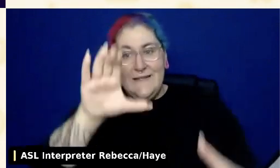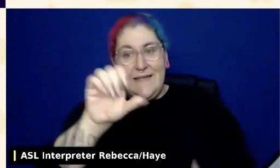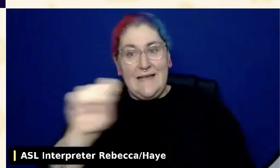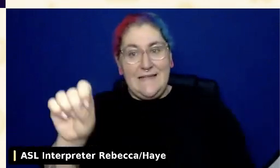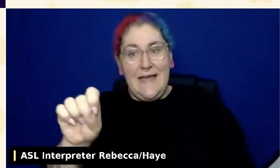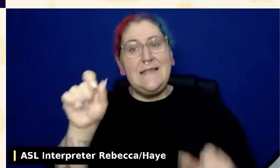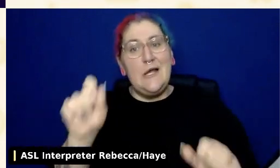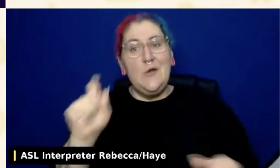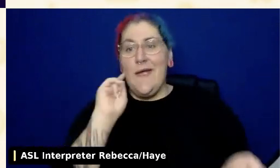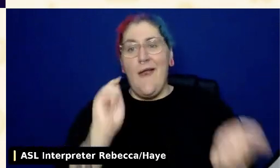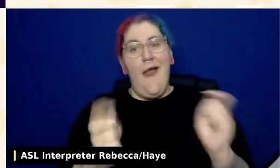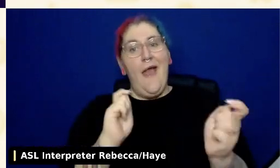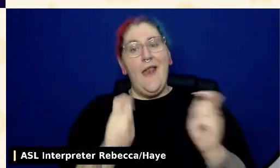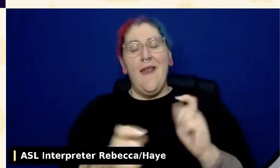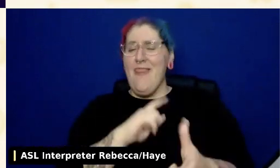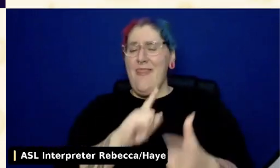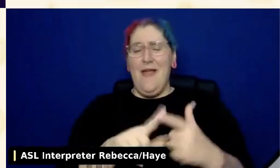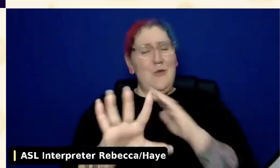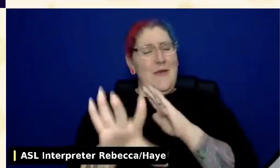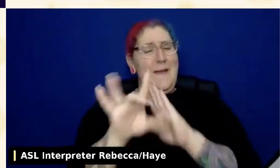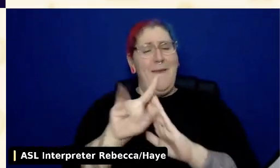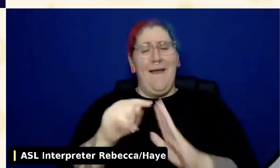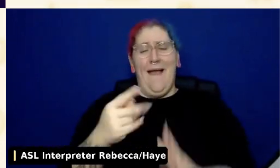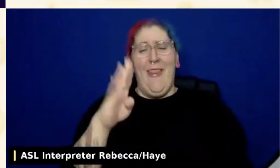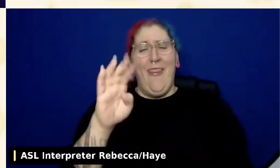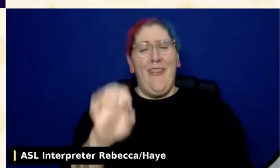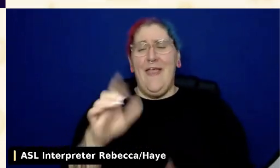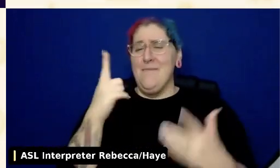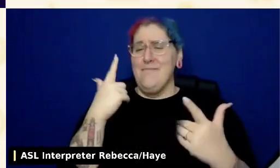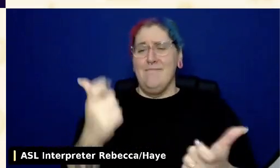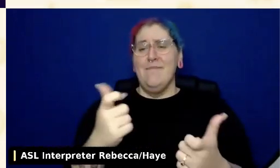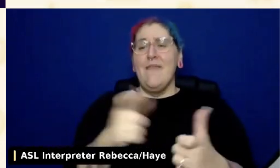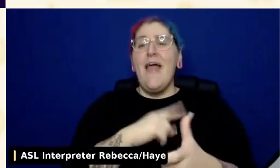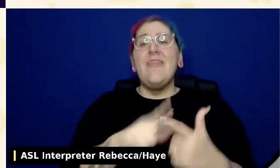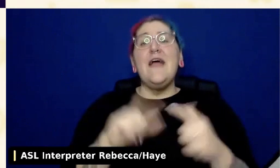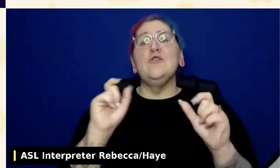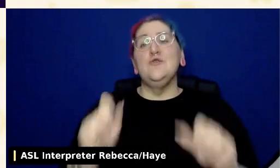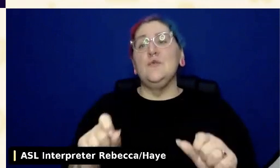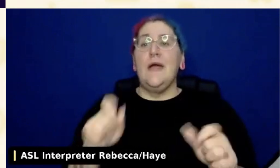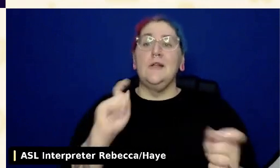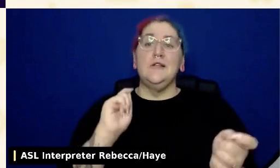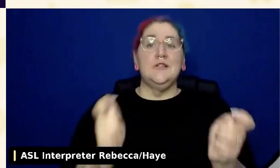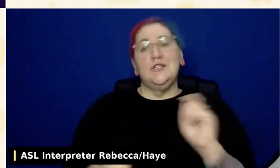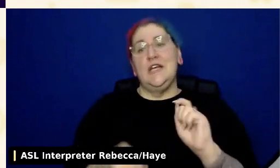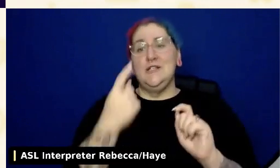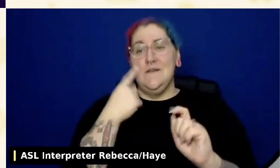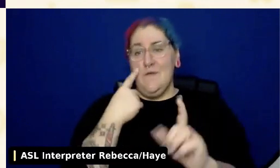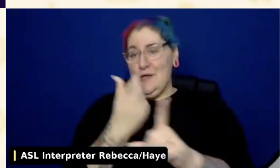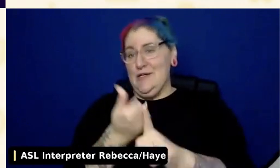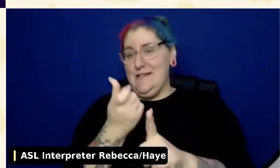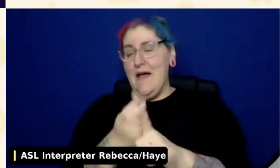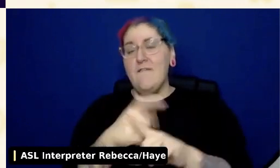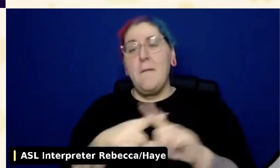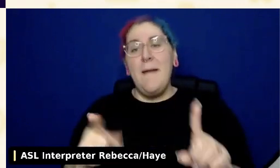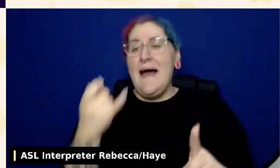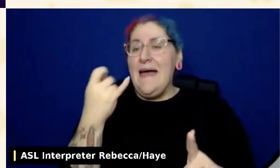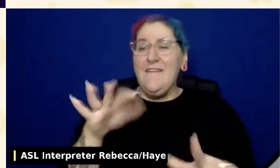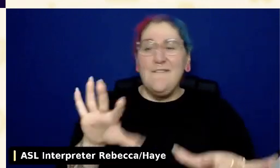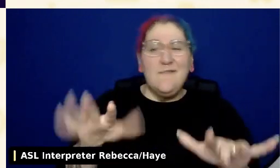because that's maybe a two second fix, right? To add that outline in. But if you're someone who doesn't know CSS and you're going